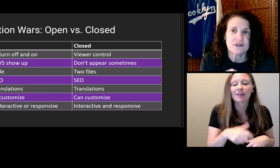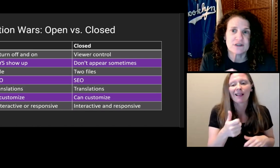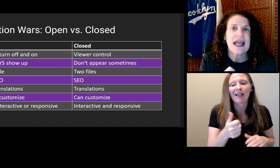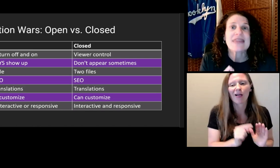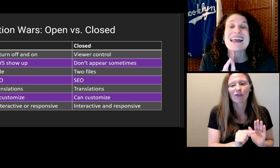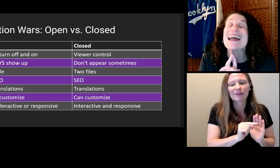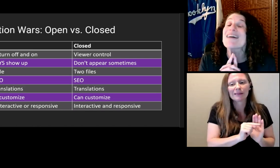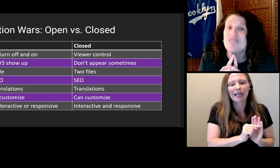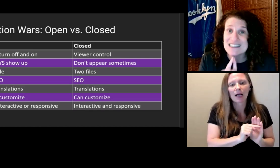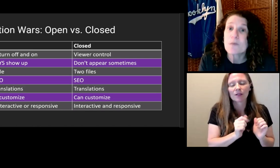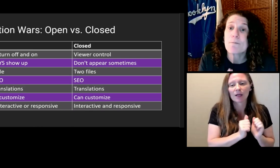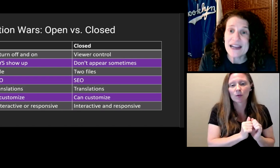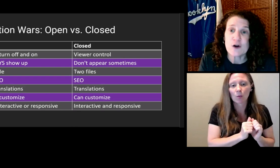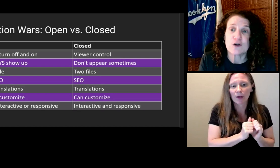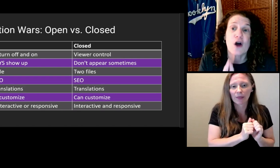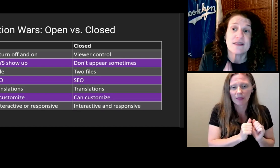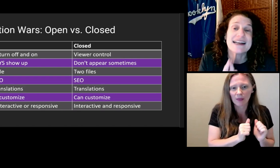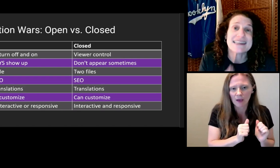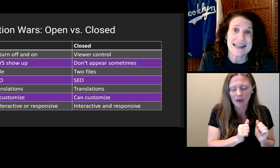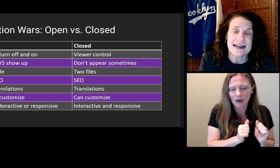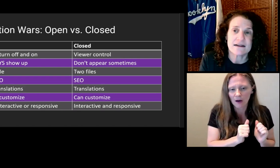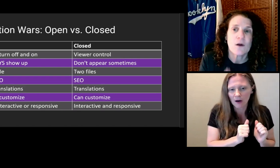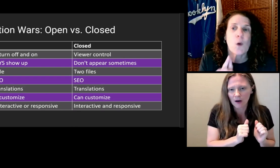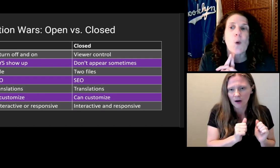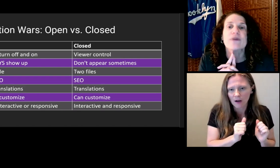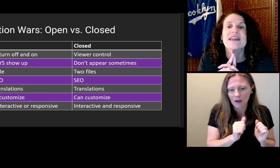There are other downsides to closed captions.